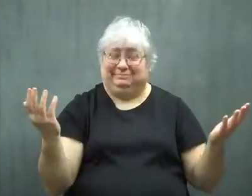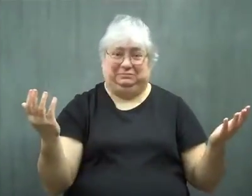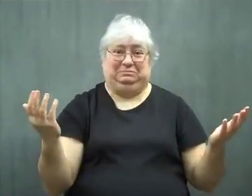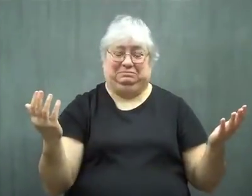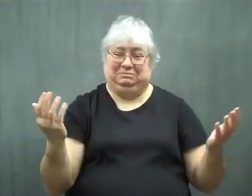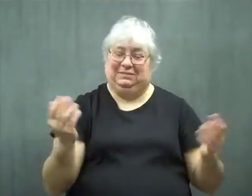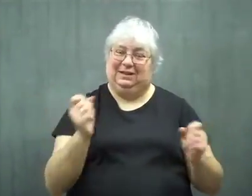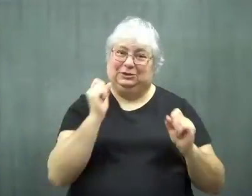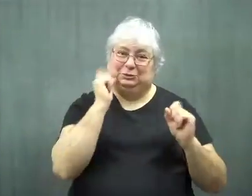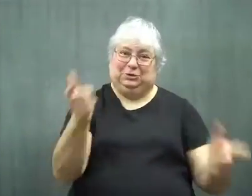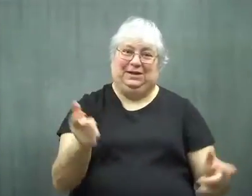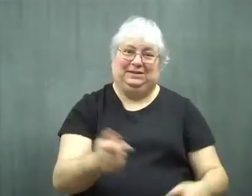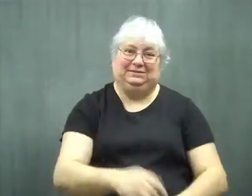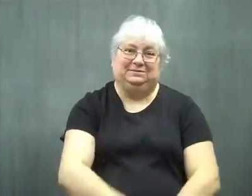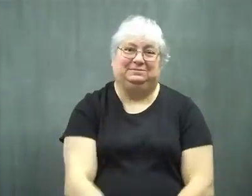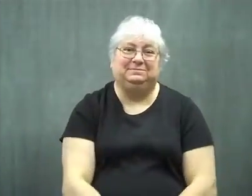That's really surprising.